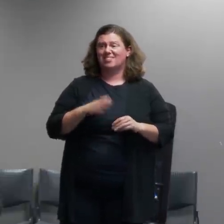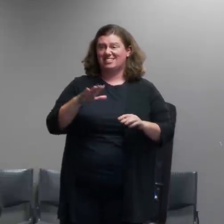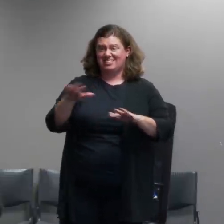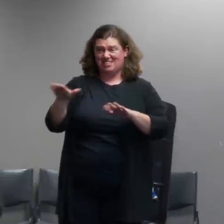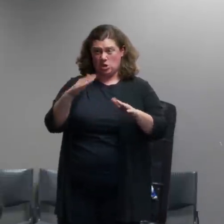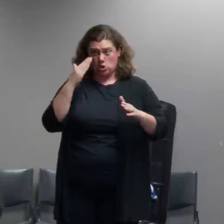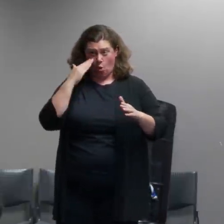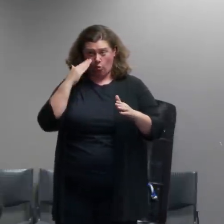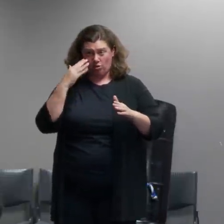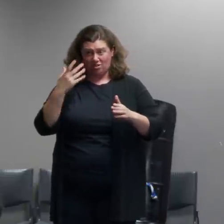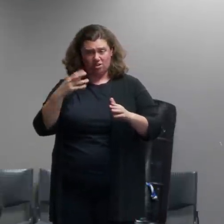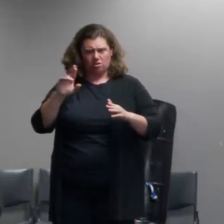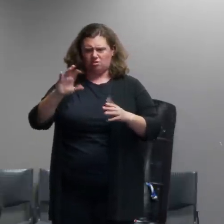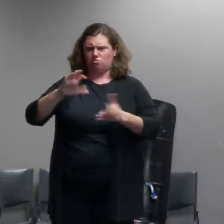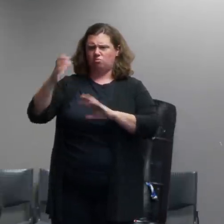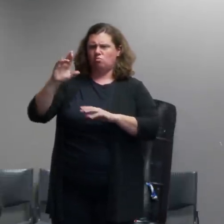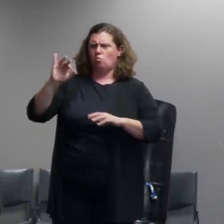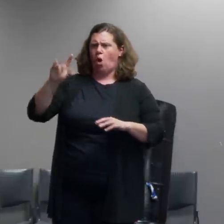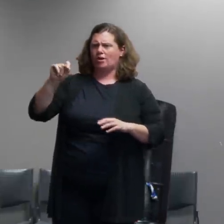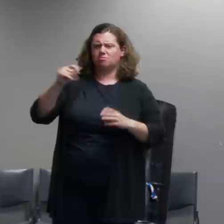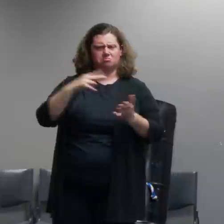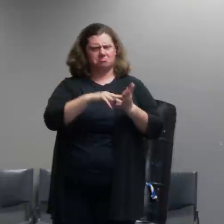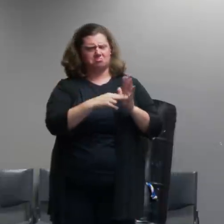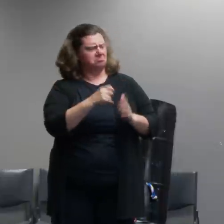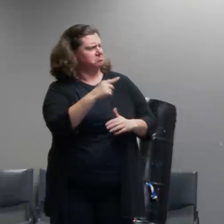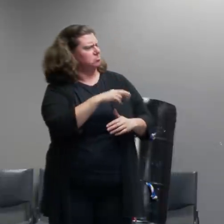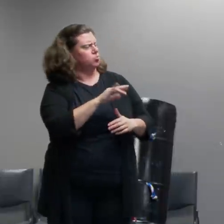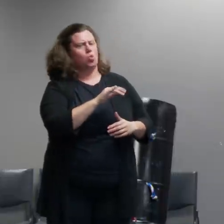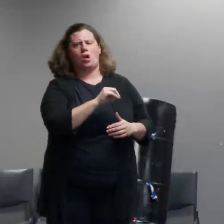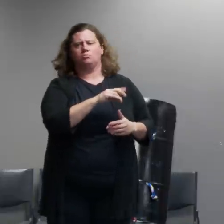think brian do we have the the bullet points